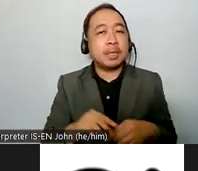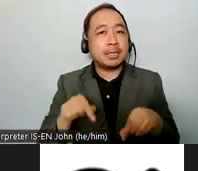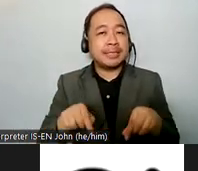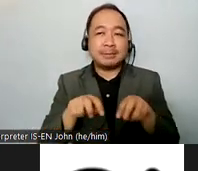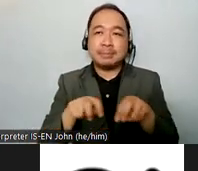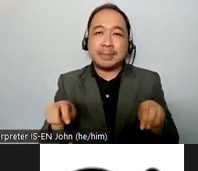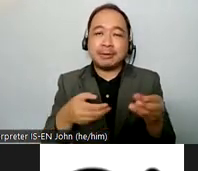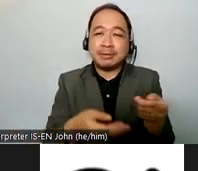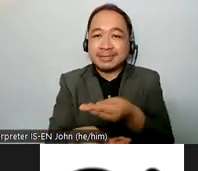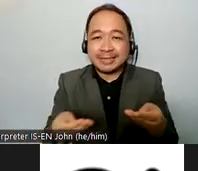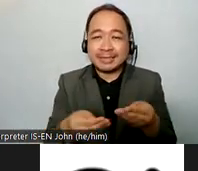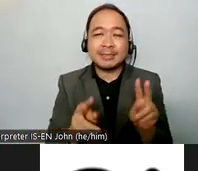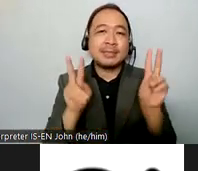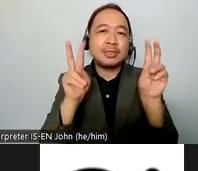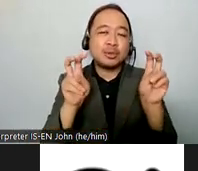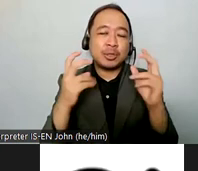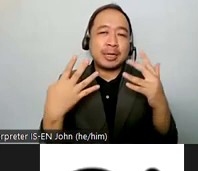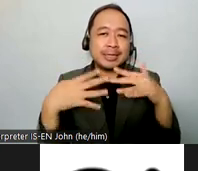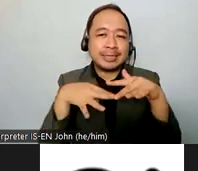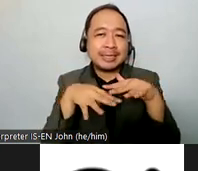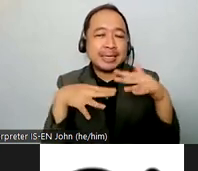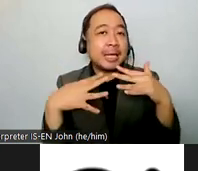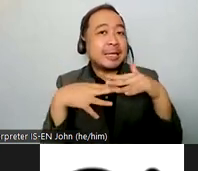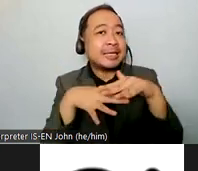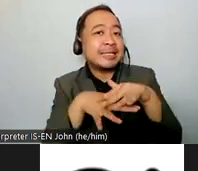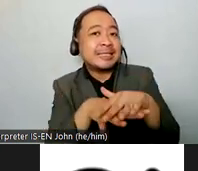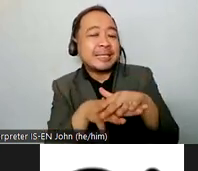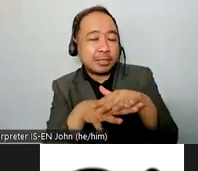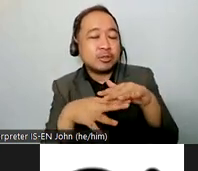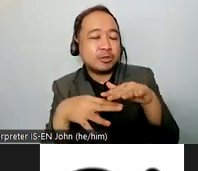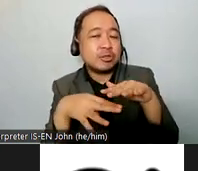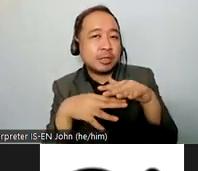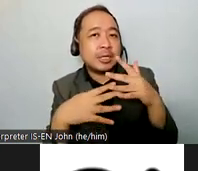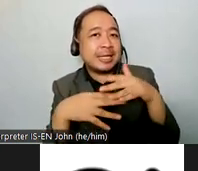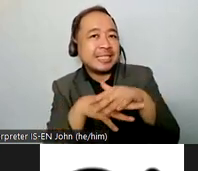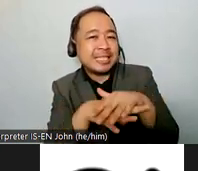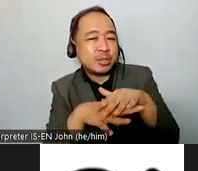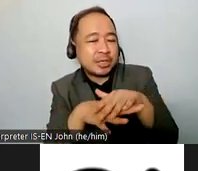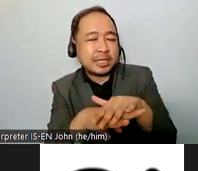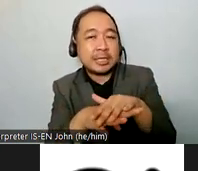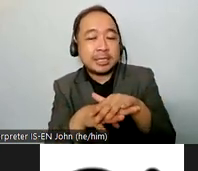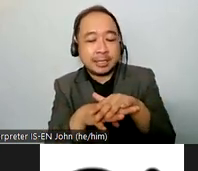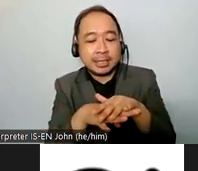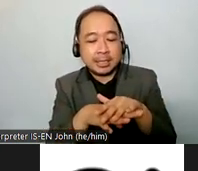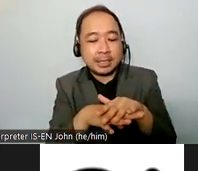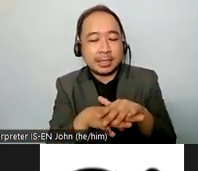is intersectionality and sexual and reproductive rights and right sexual and reproductive health